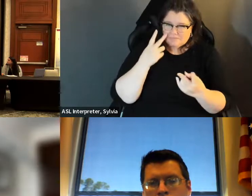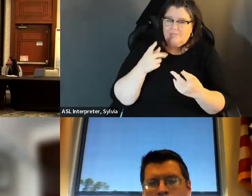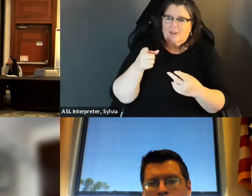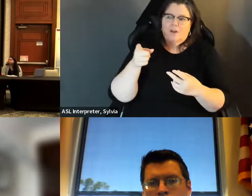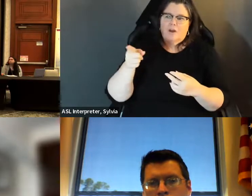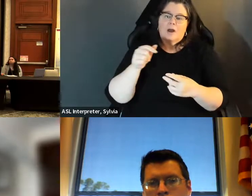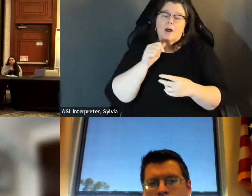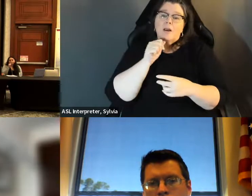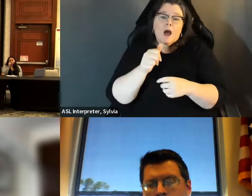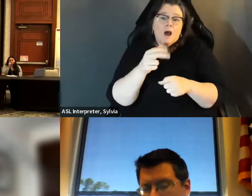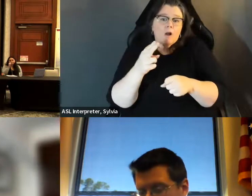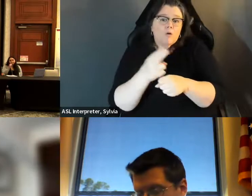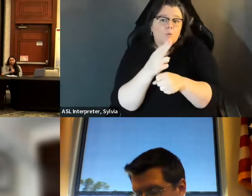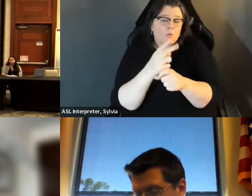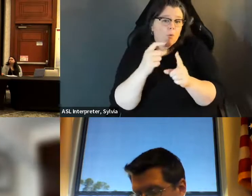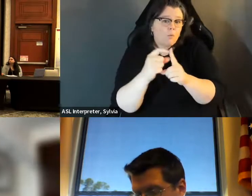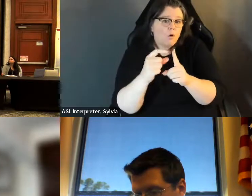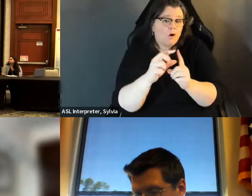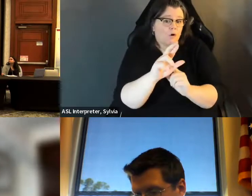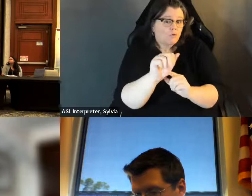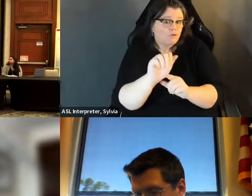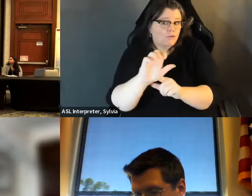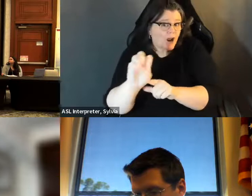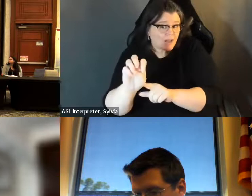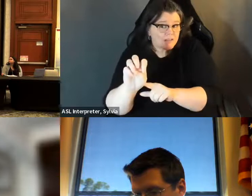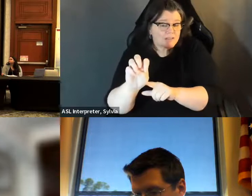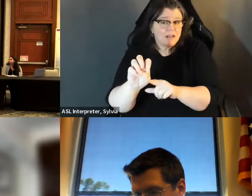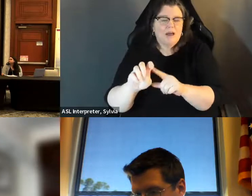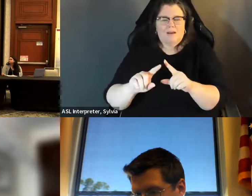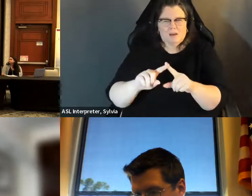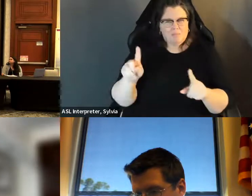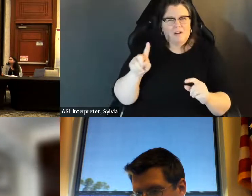doesn't matter if the language they wrap it in is around race. The impact of it is going to impact every